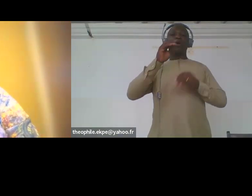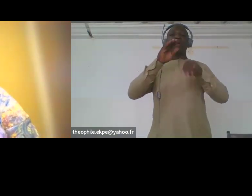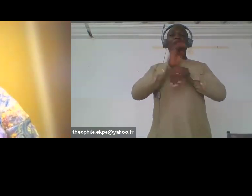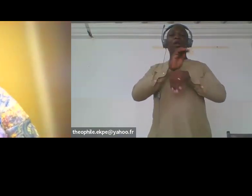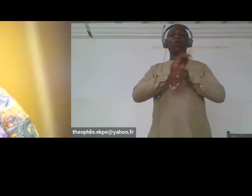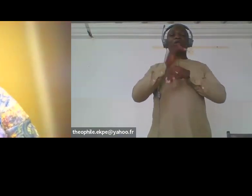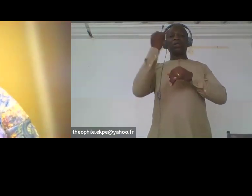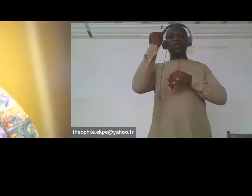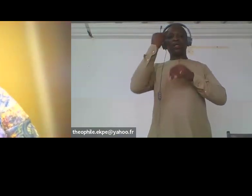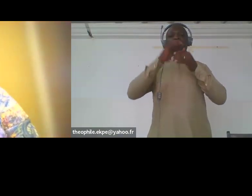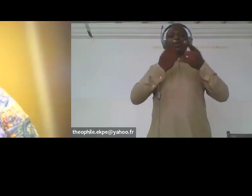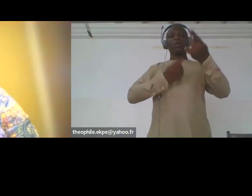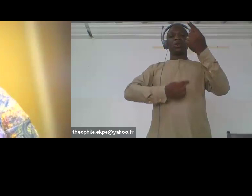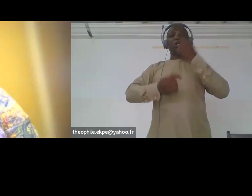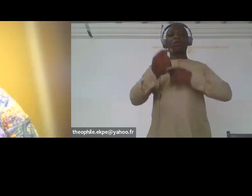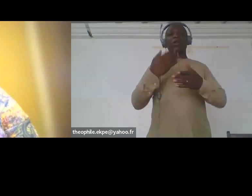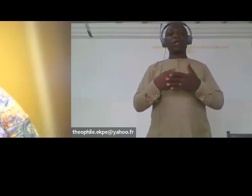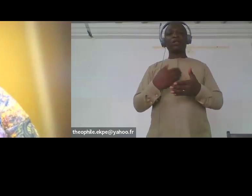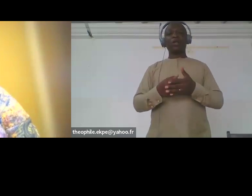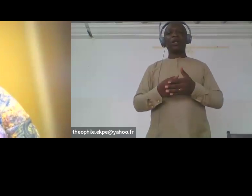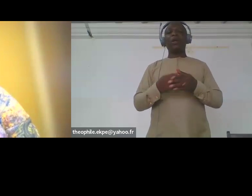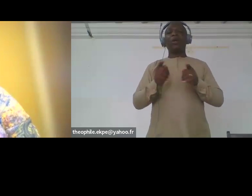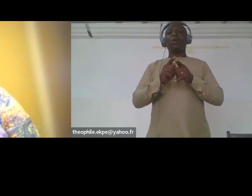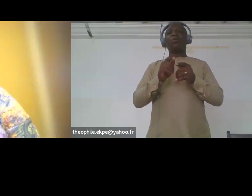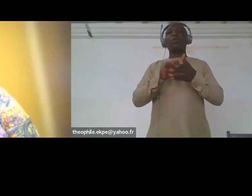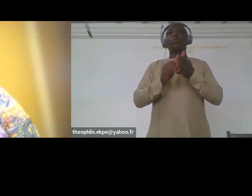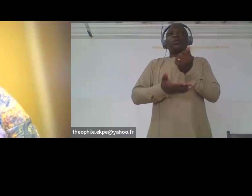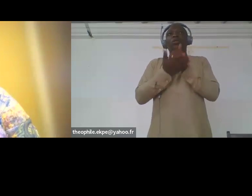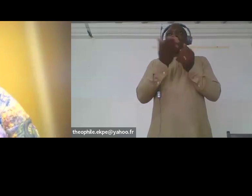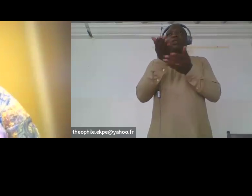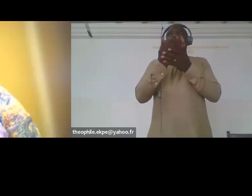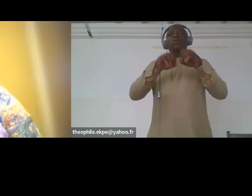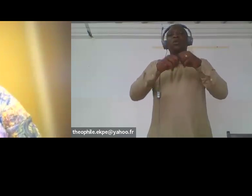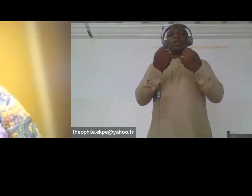businesses owned by vulnerable women in the informal settlements where the